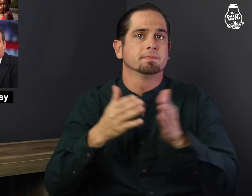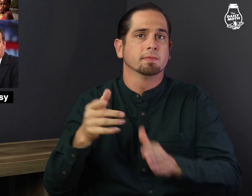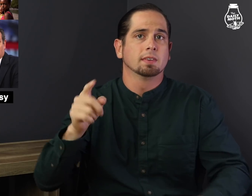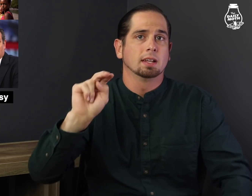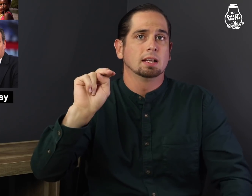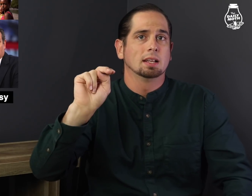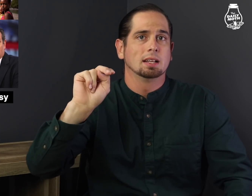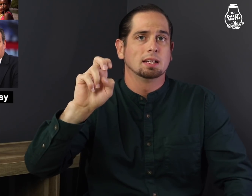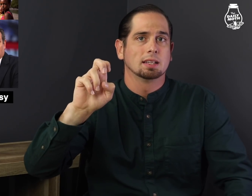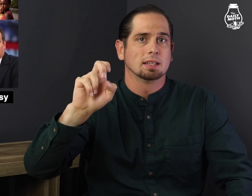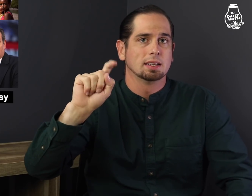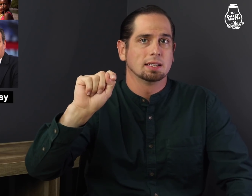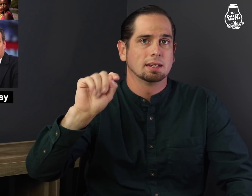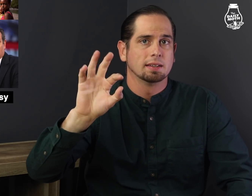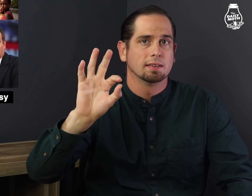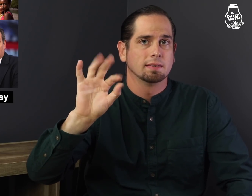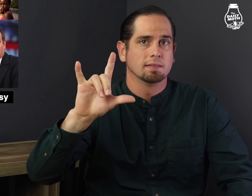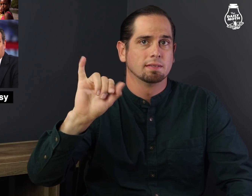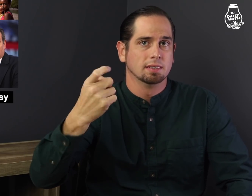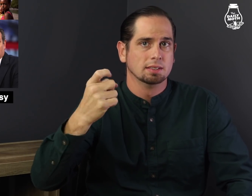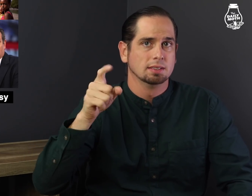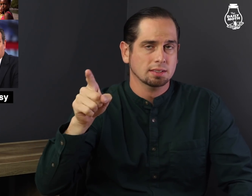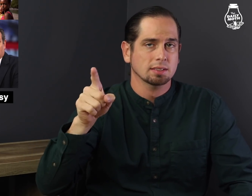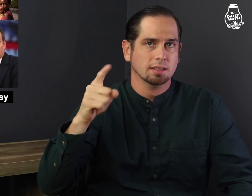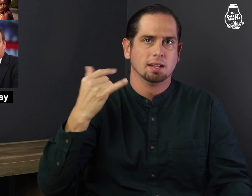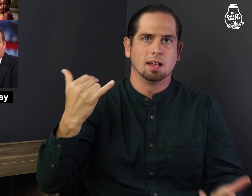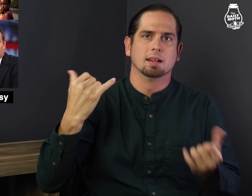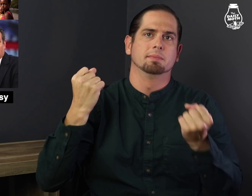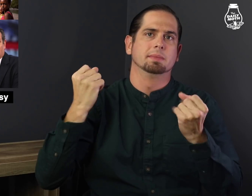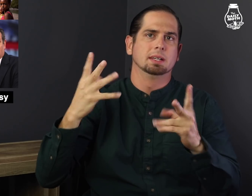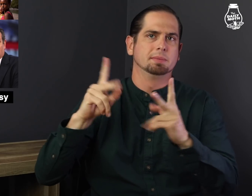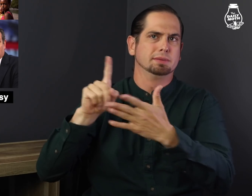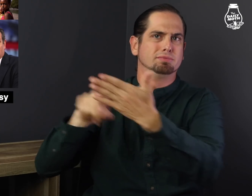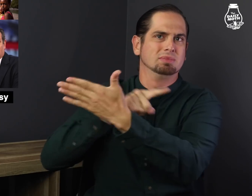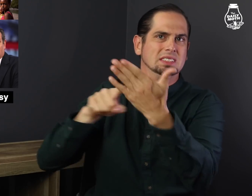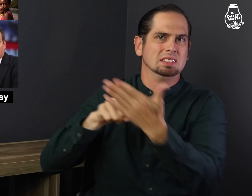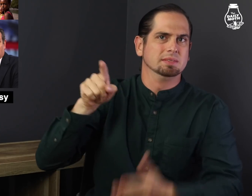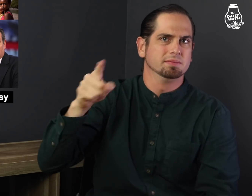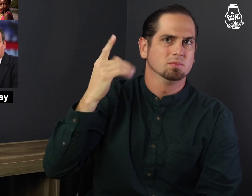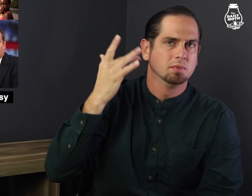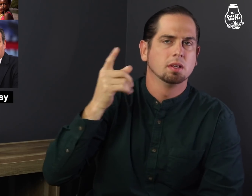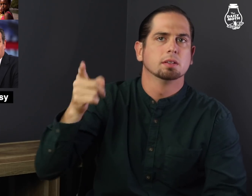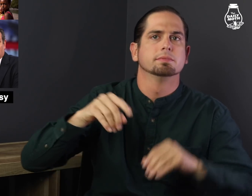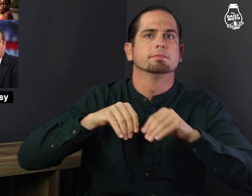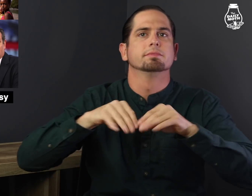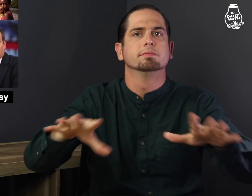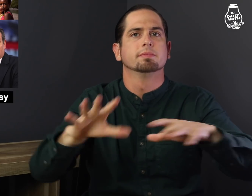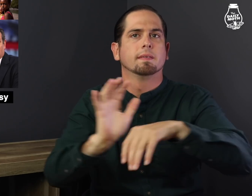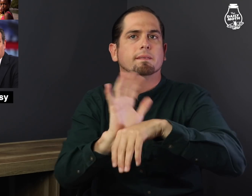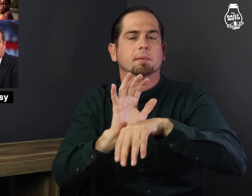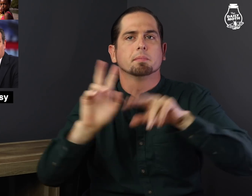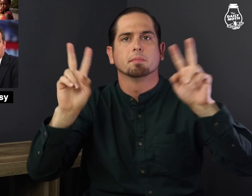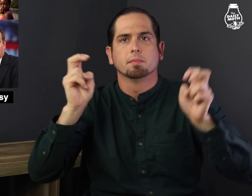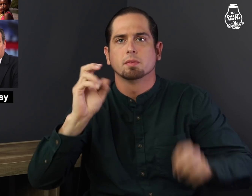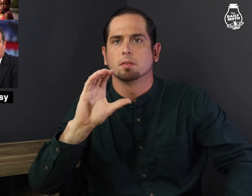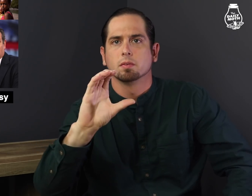Netflix is being criticized by many for releasing a film called